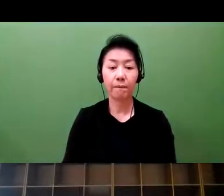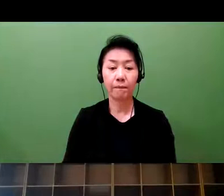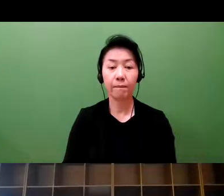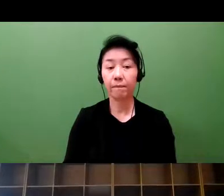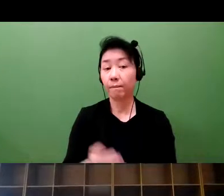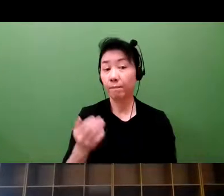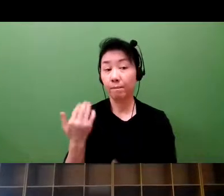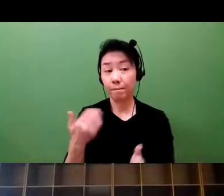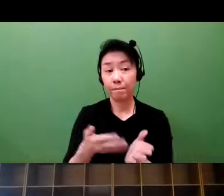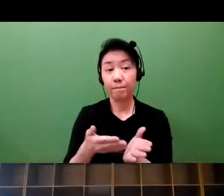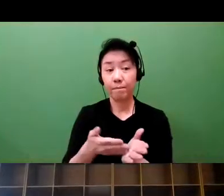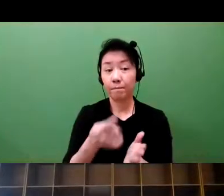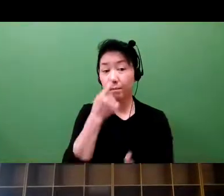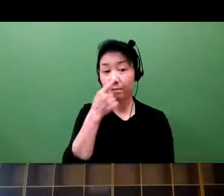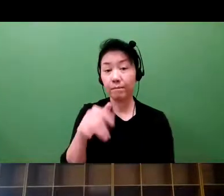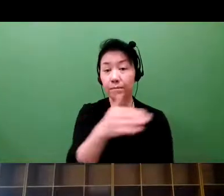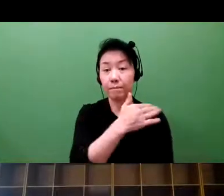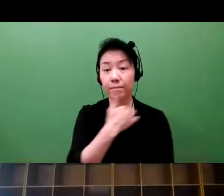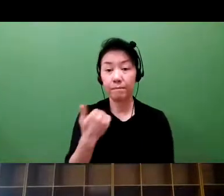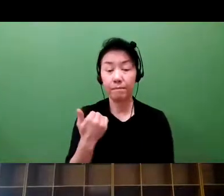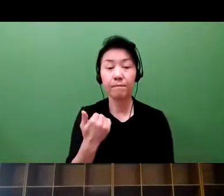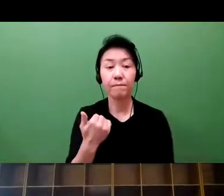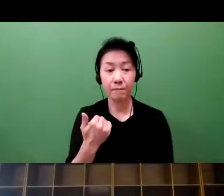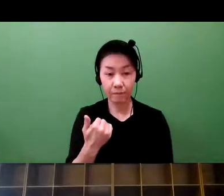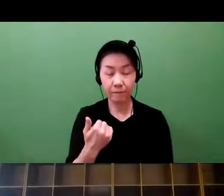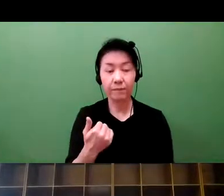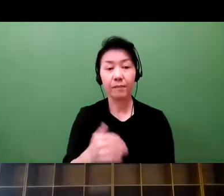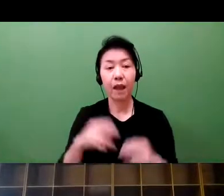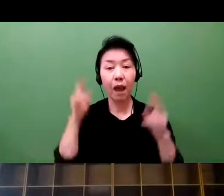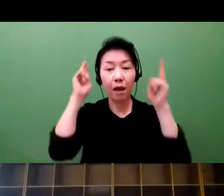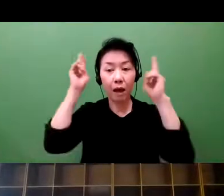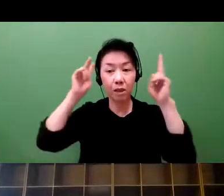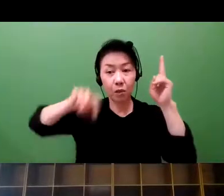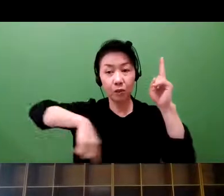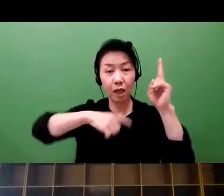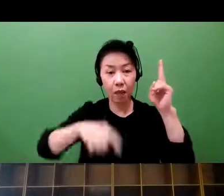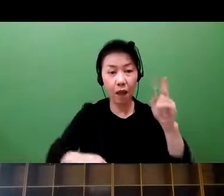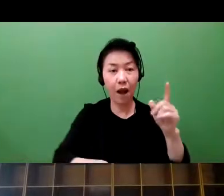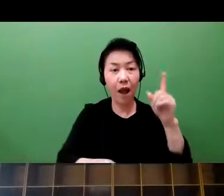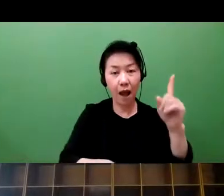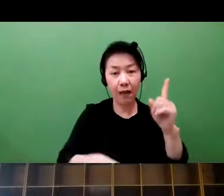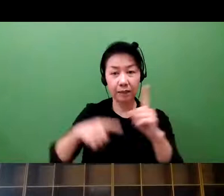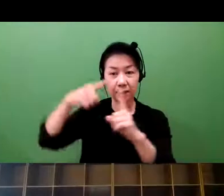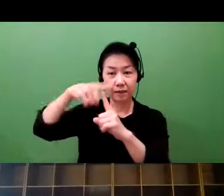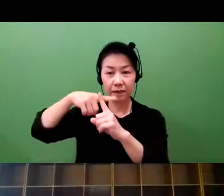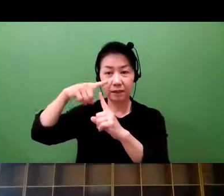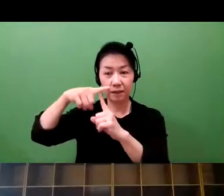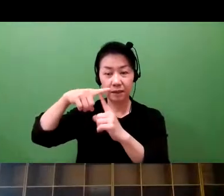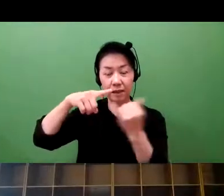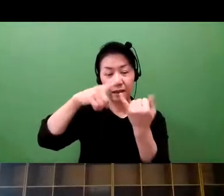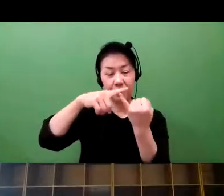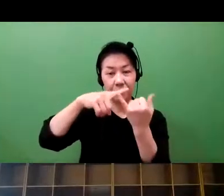And I did mention this up front. As we have introduced, we are an IP company.